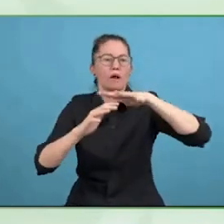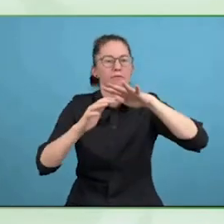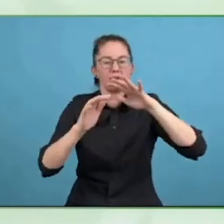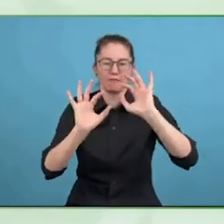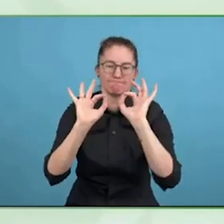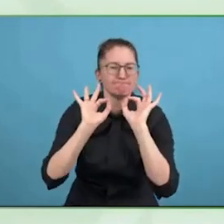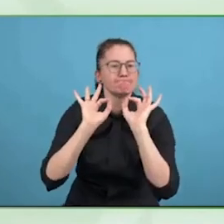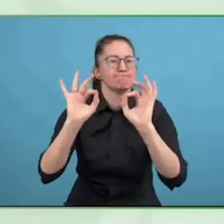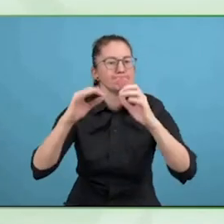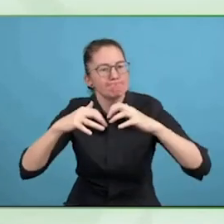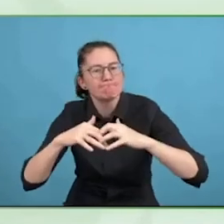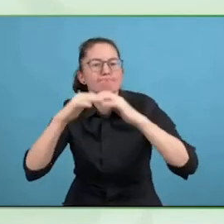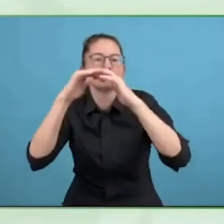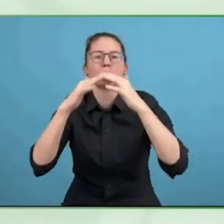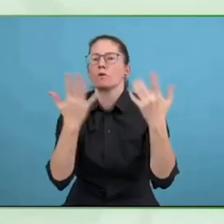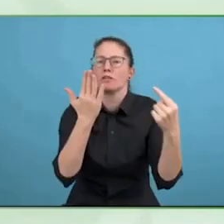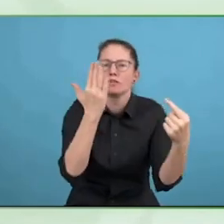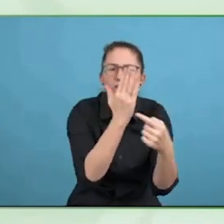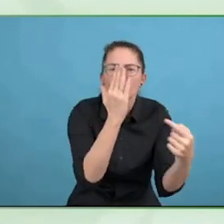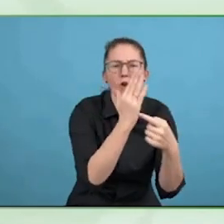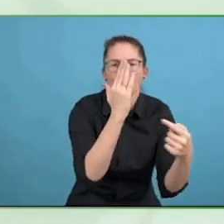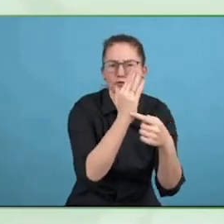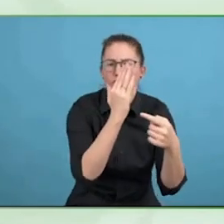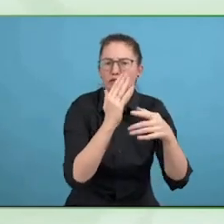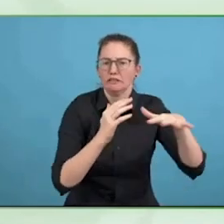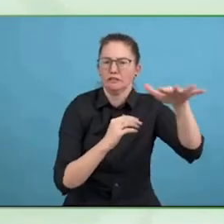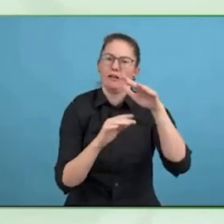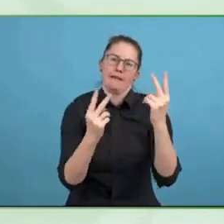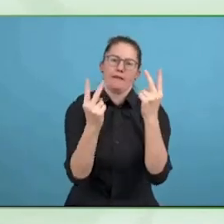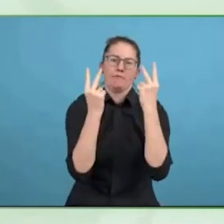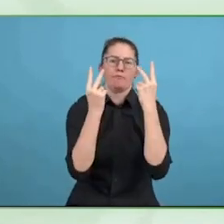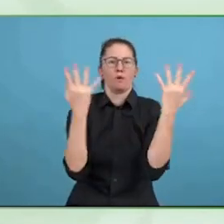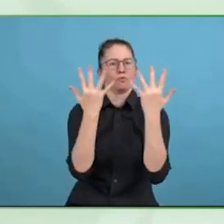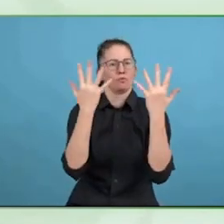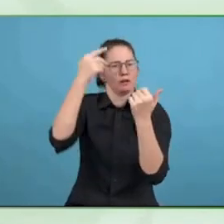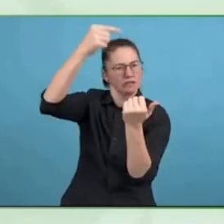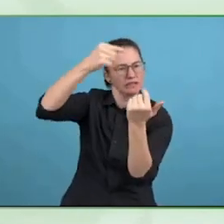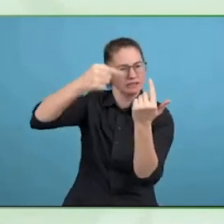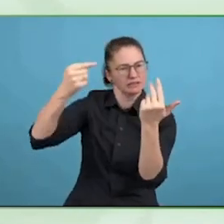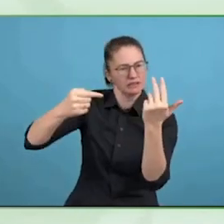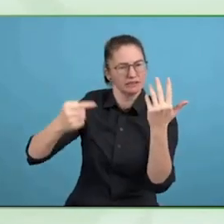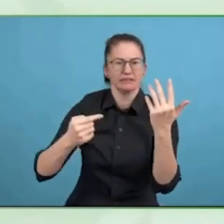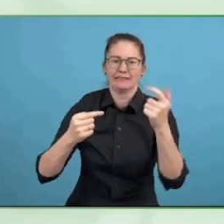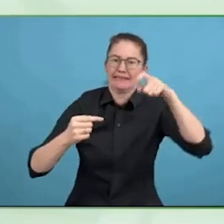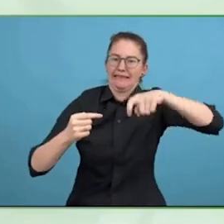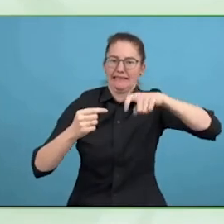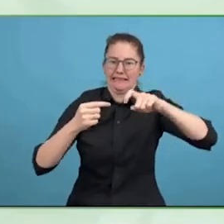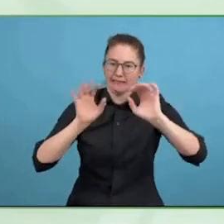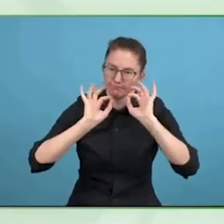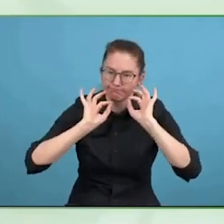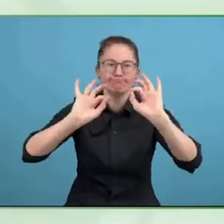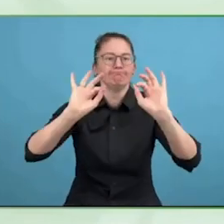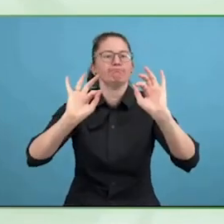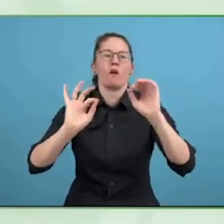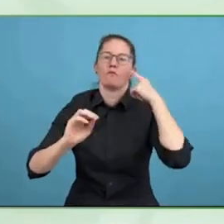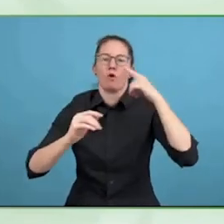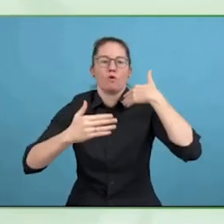The property should look like, we recommend that they work to the ISO standard, the built environment because local building codes are